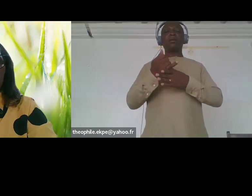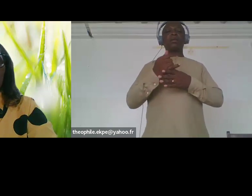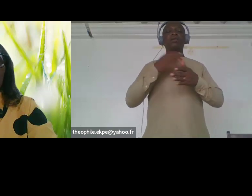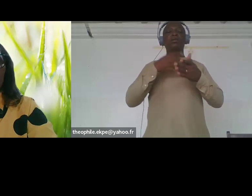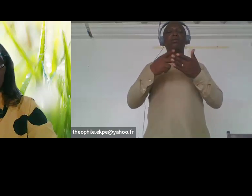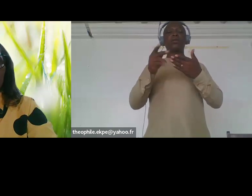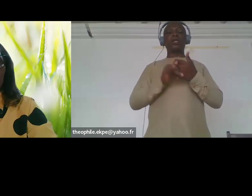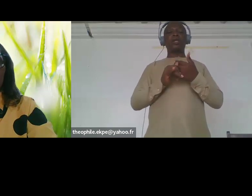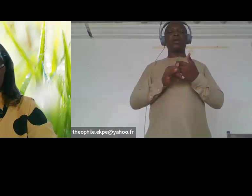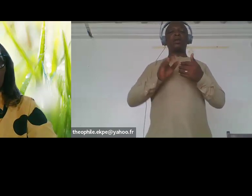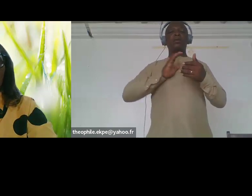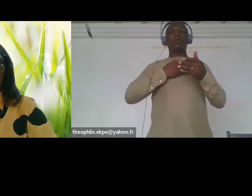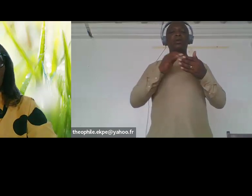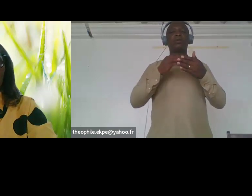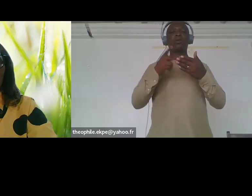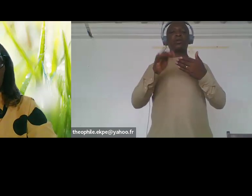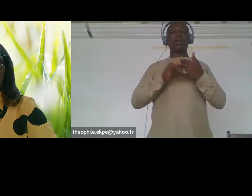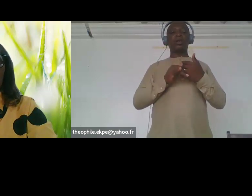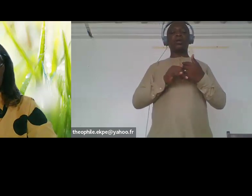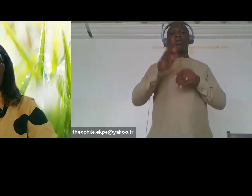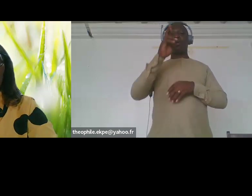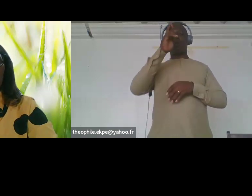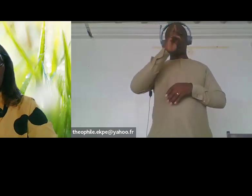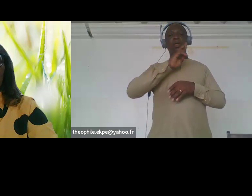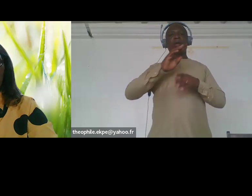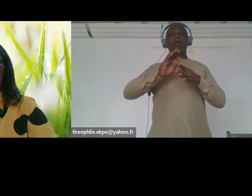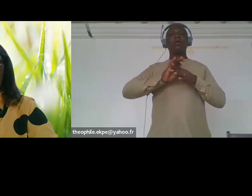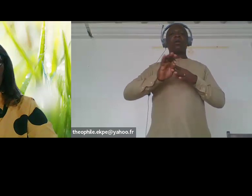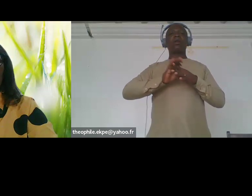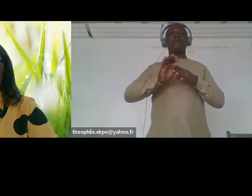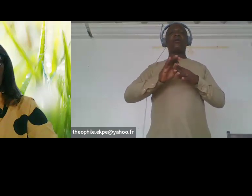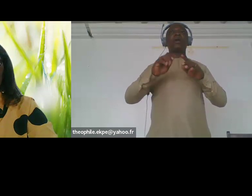girls and women with disabilities in one district and the trainings were focusing